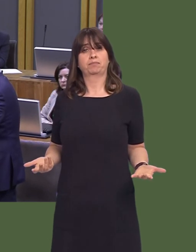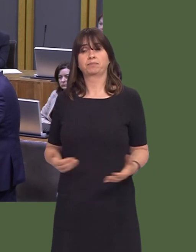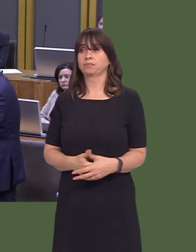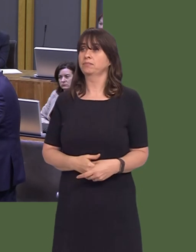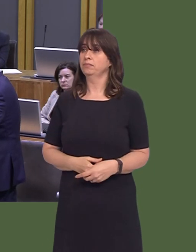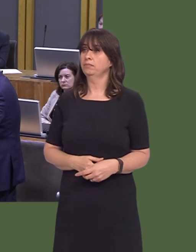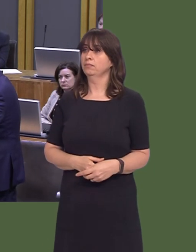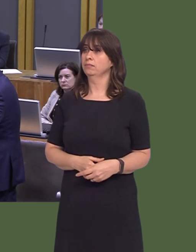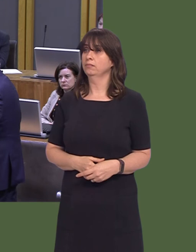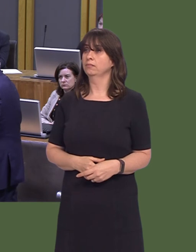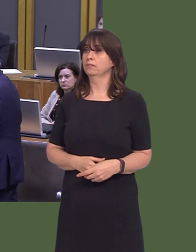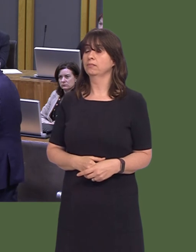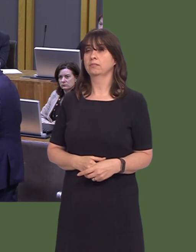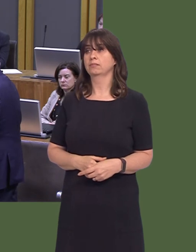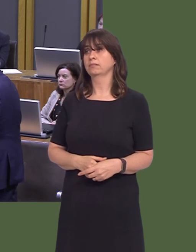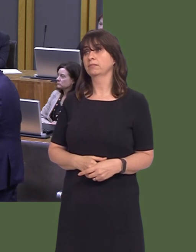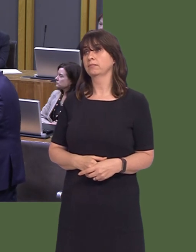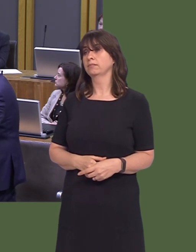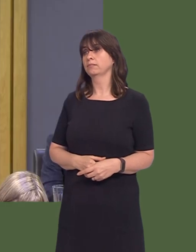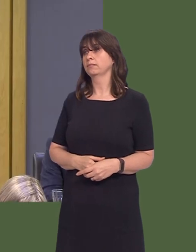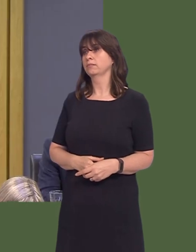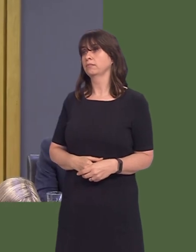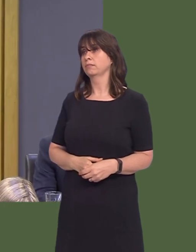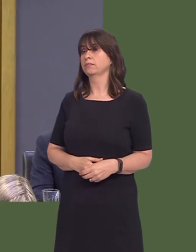of the skills that they have. Julie Morgan AM: I thank the First Minister